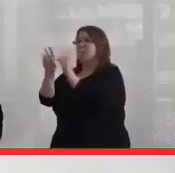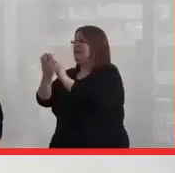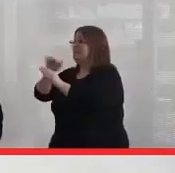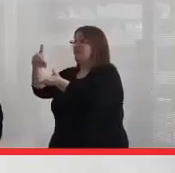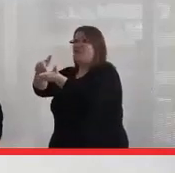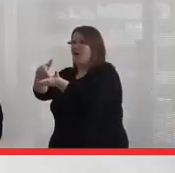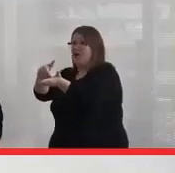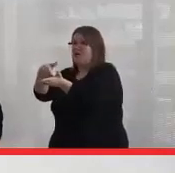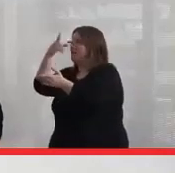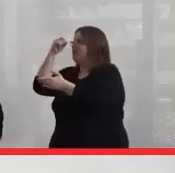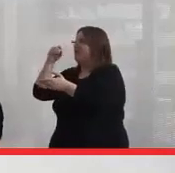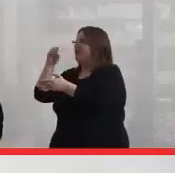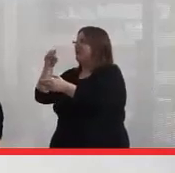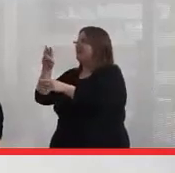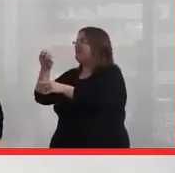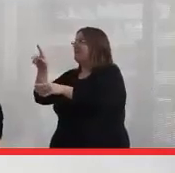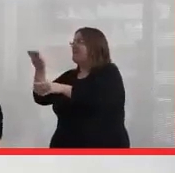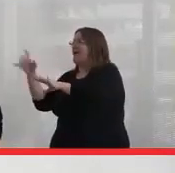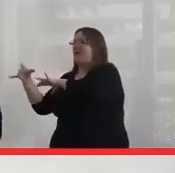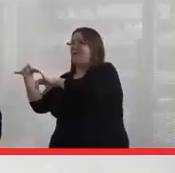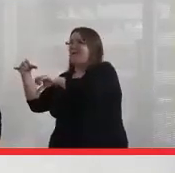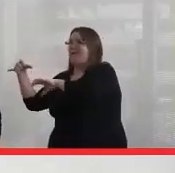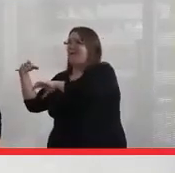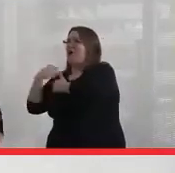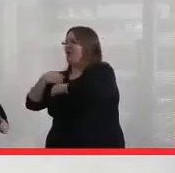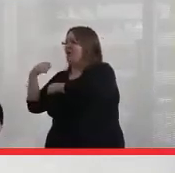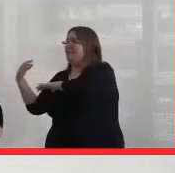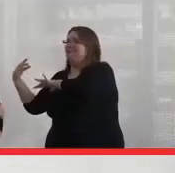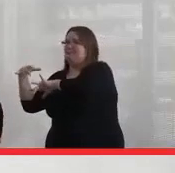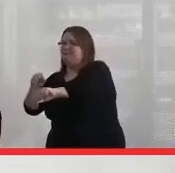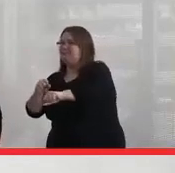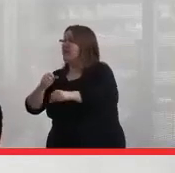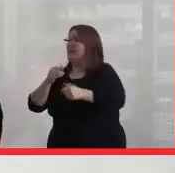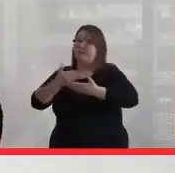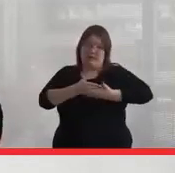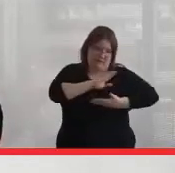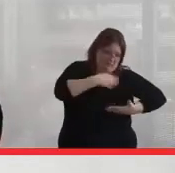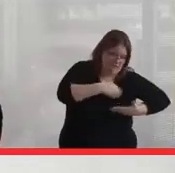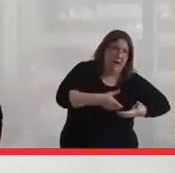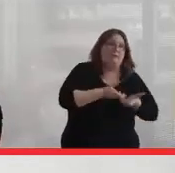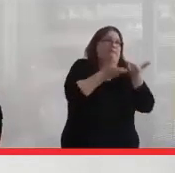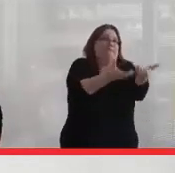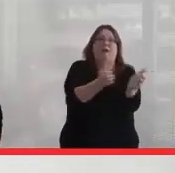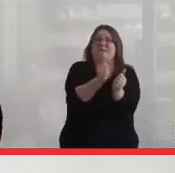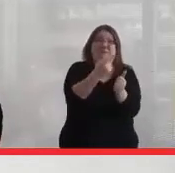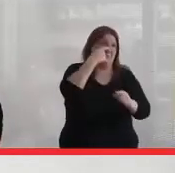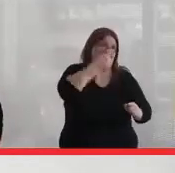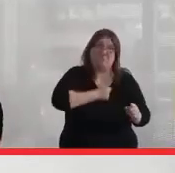because the is moving into ,, then I had to wrap up my baby and drop him off at somebody and say, sorry, I've got to go.